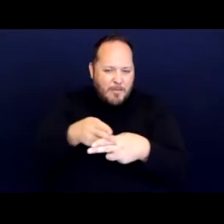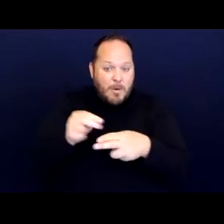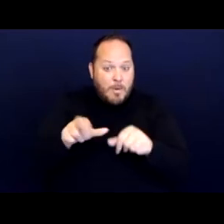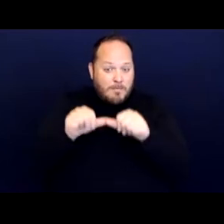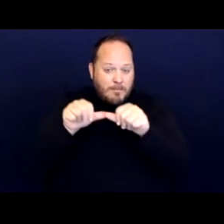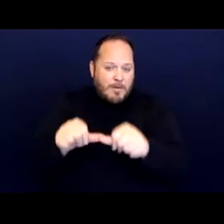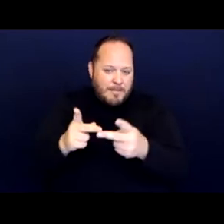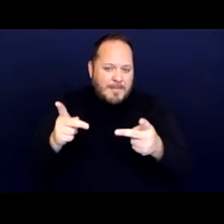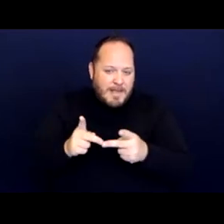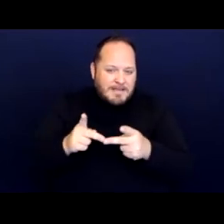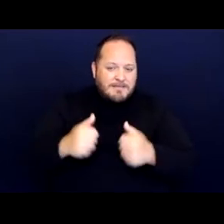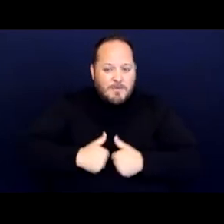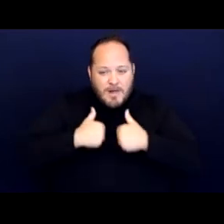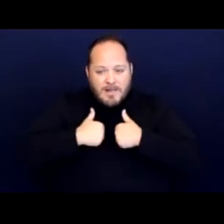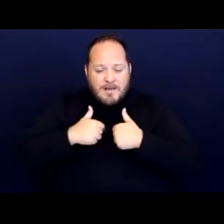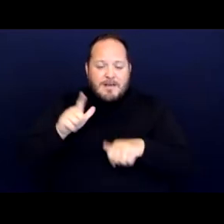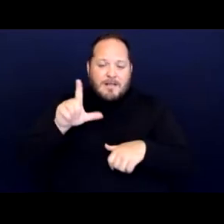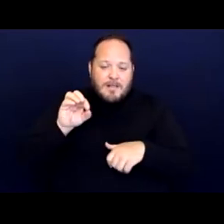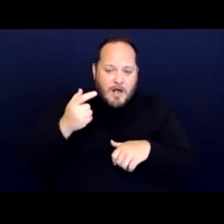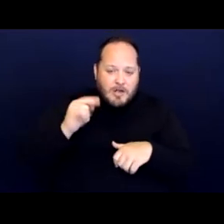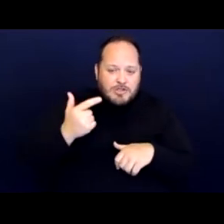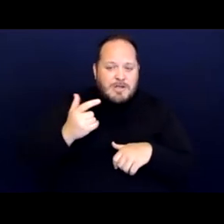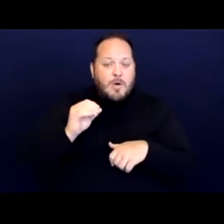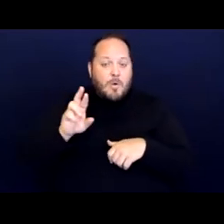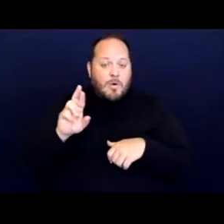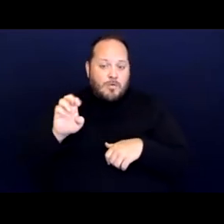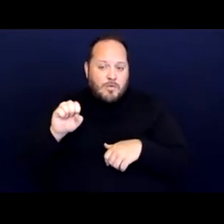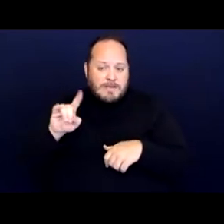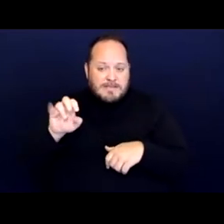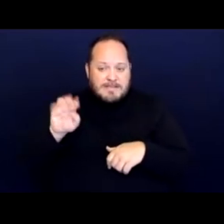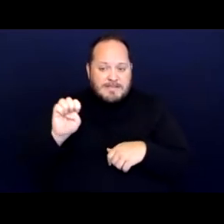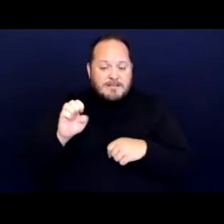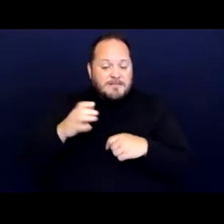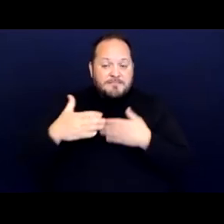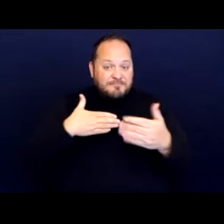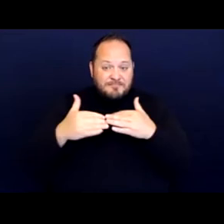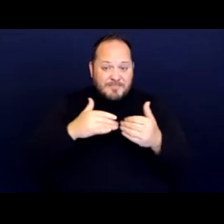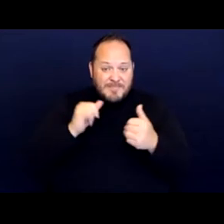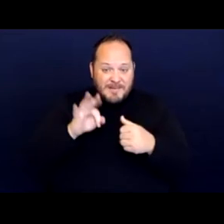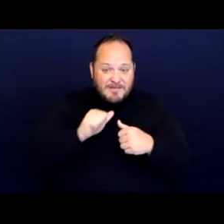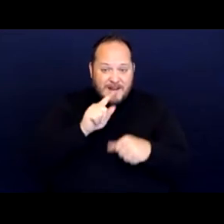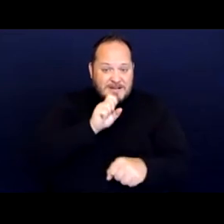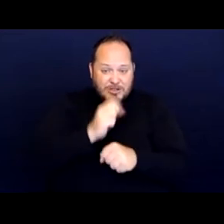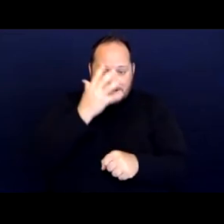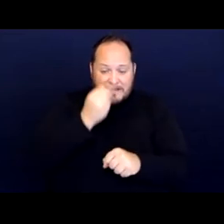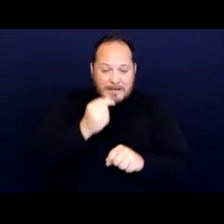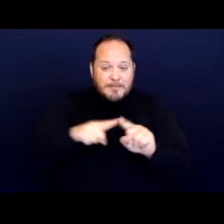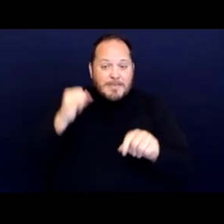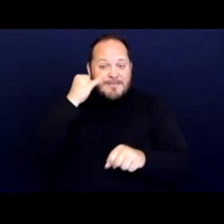lodging or residents. So even if you weren't actually asleep, if you were in a public place